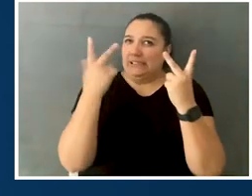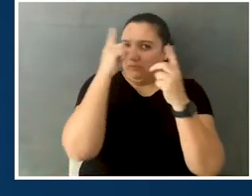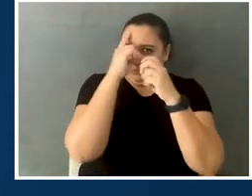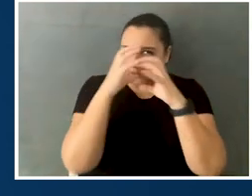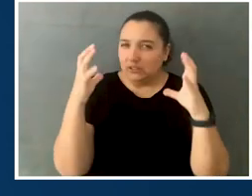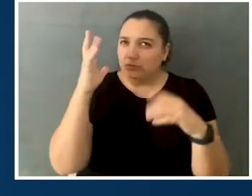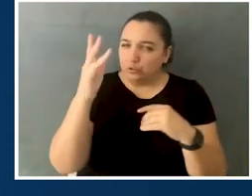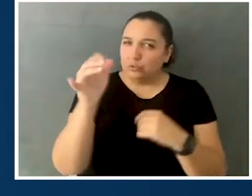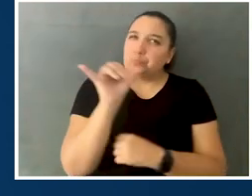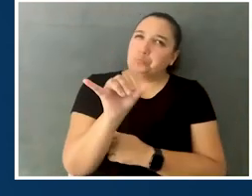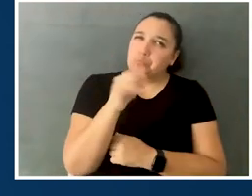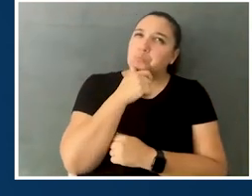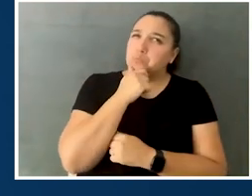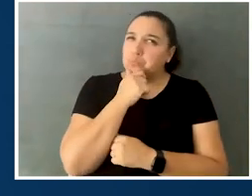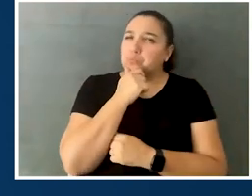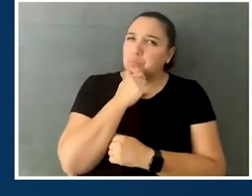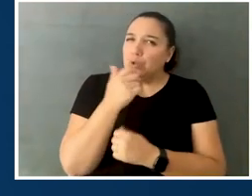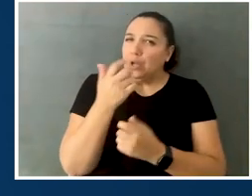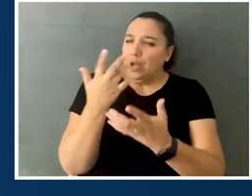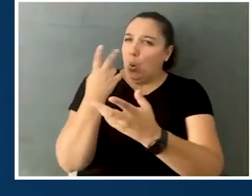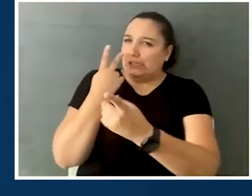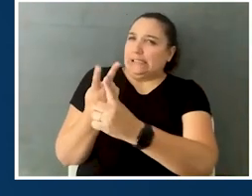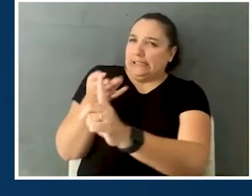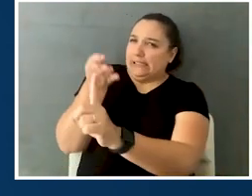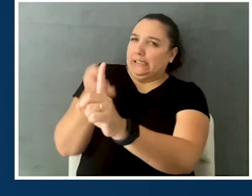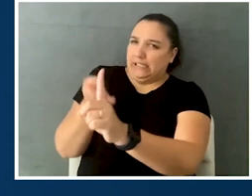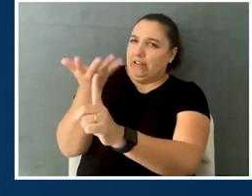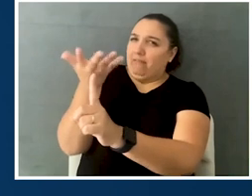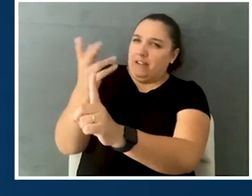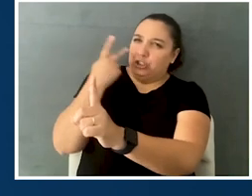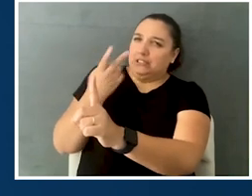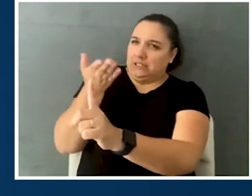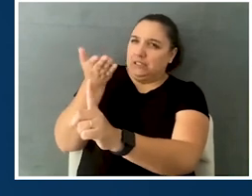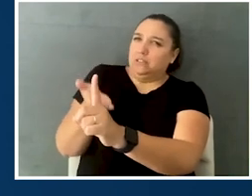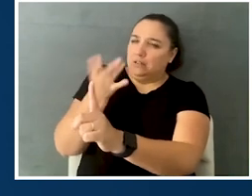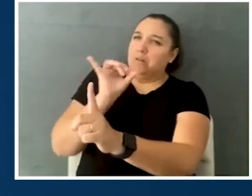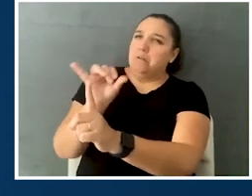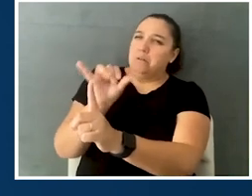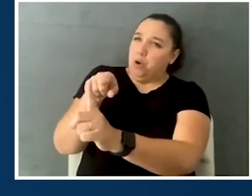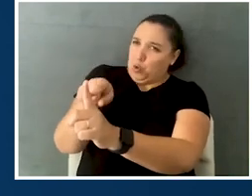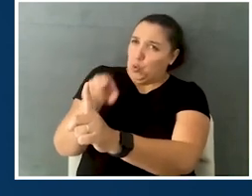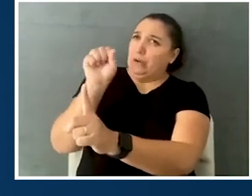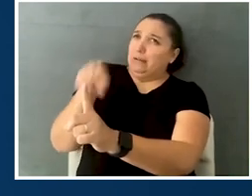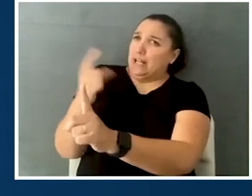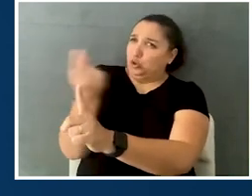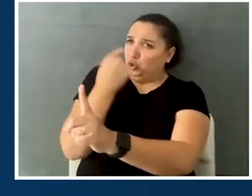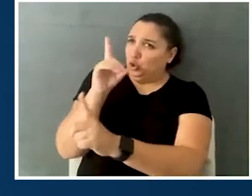which means we need to see people who are like us doing the things that we wanna do, even in order to know that